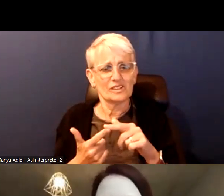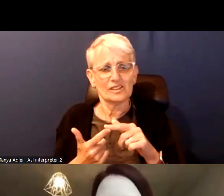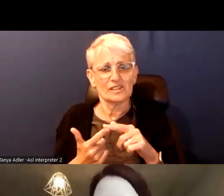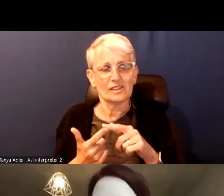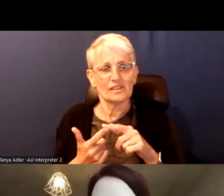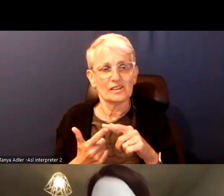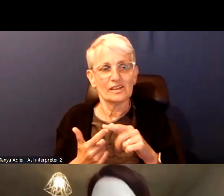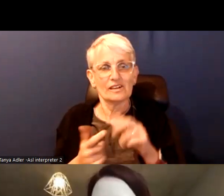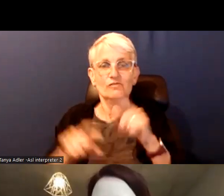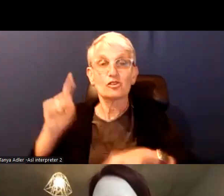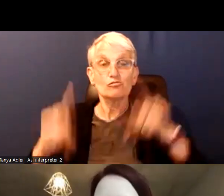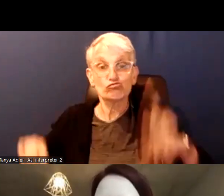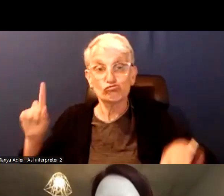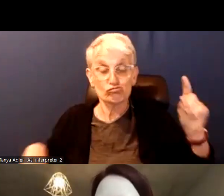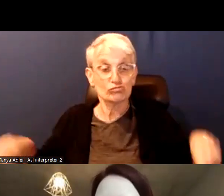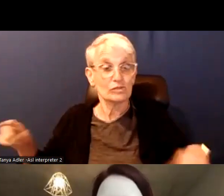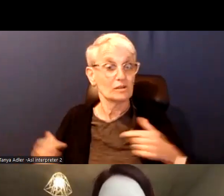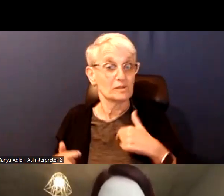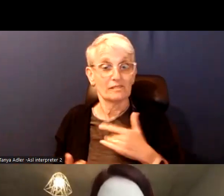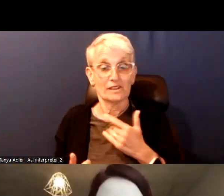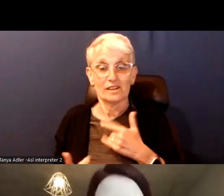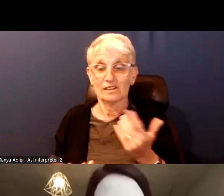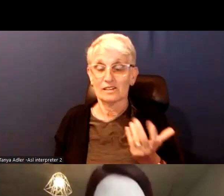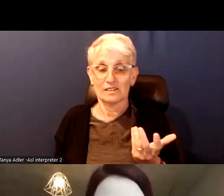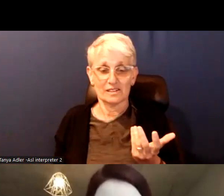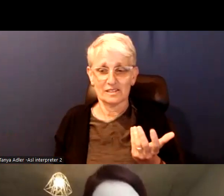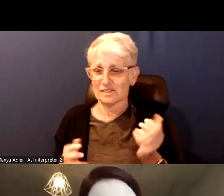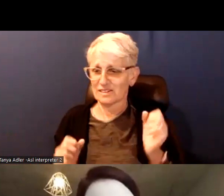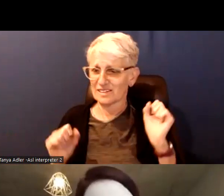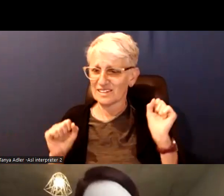Thanks. That is lovely and we will let you squeeze in that extra word no problem.